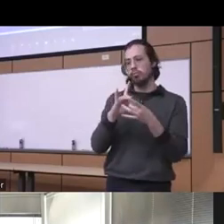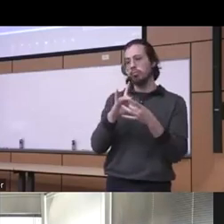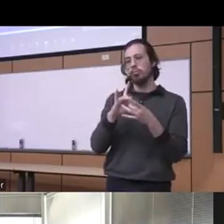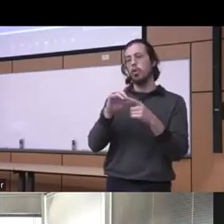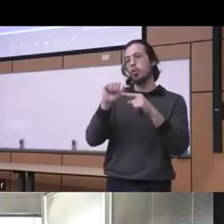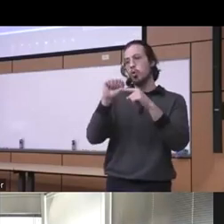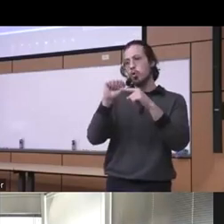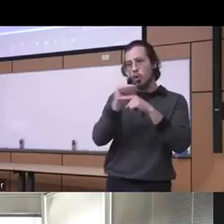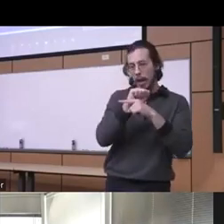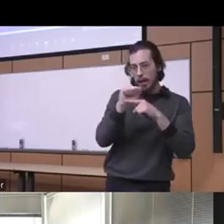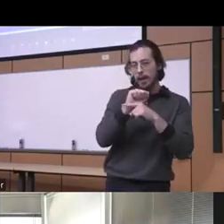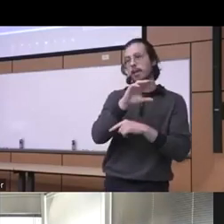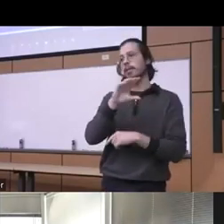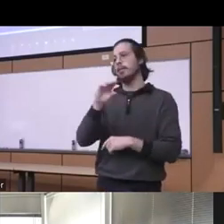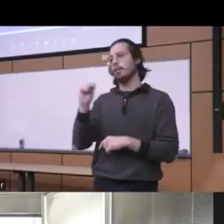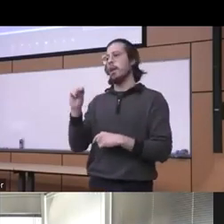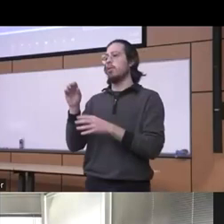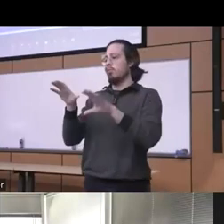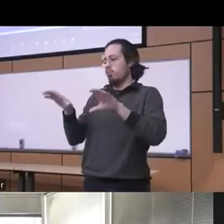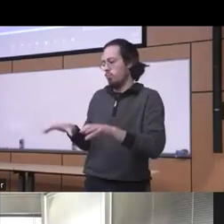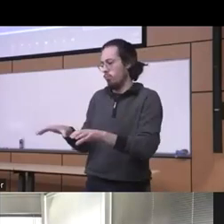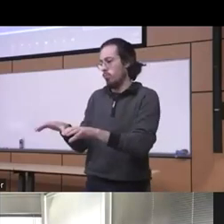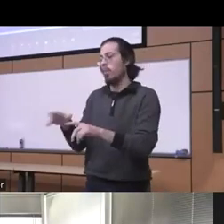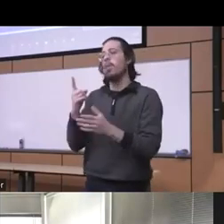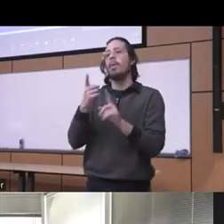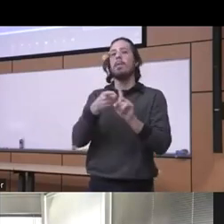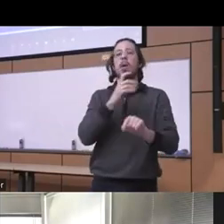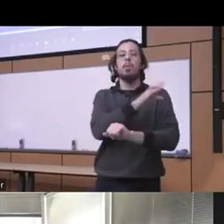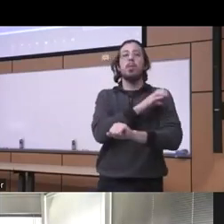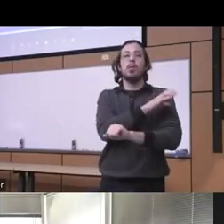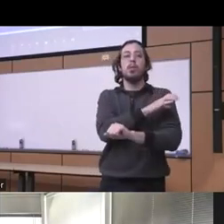and the practice and and really what from the clinical Clinical Services what we've also done